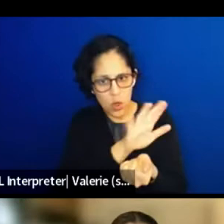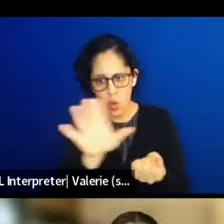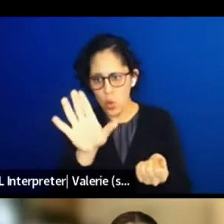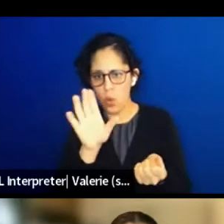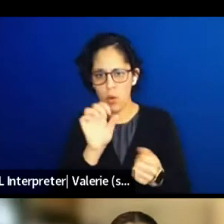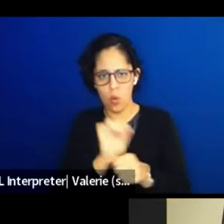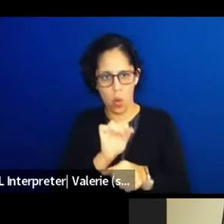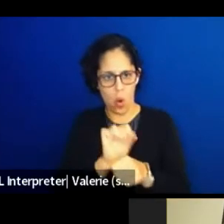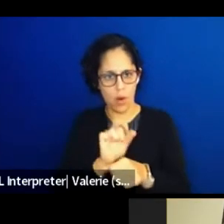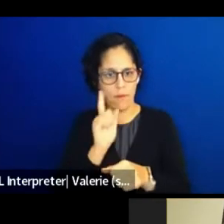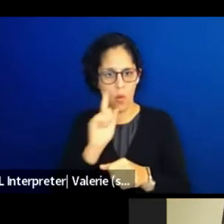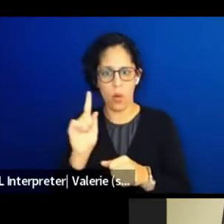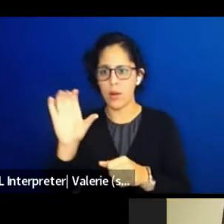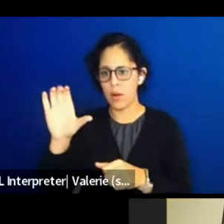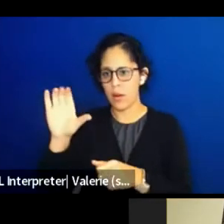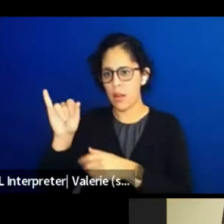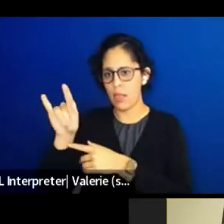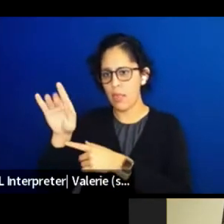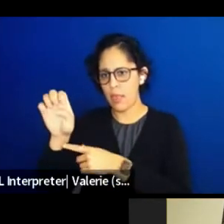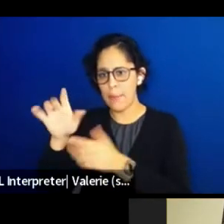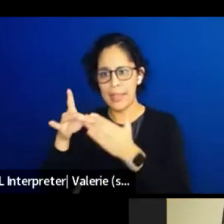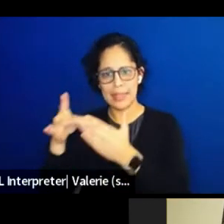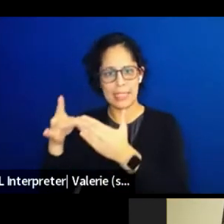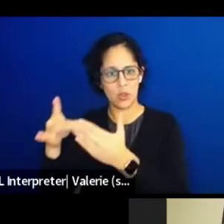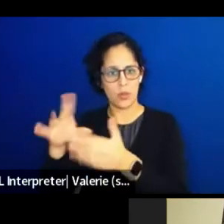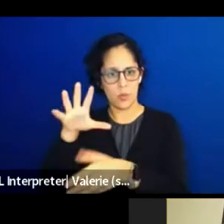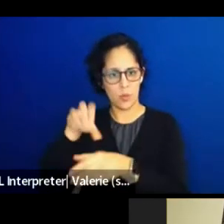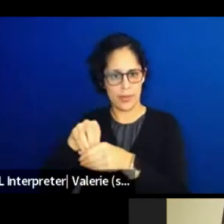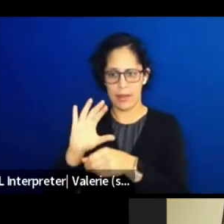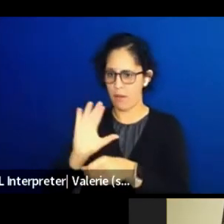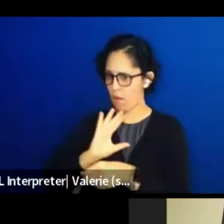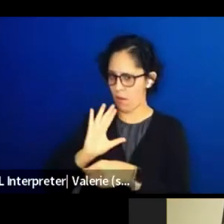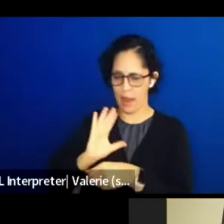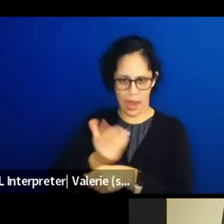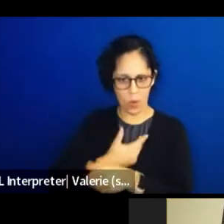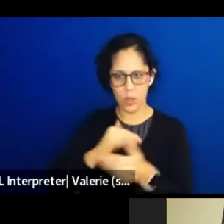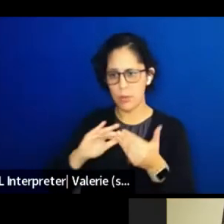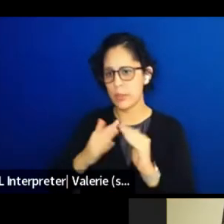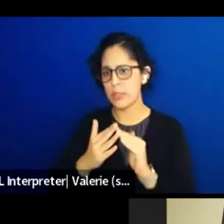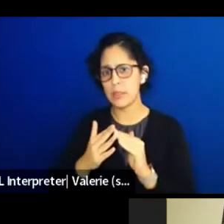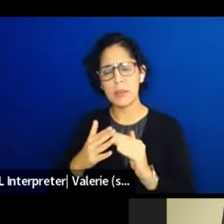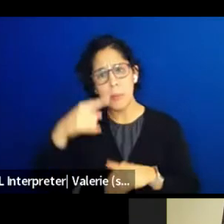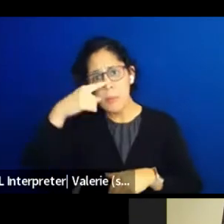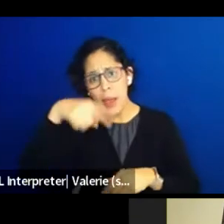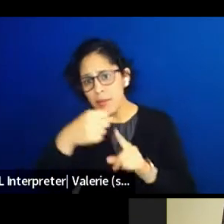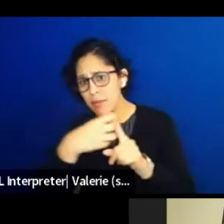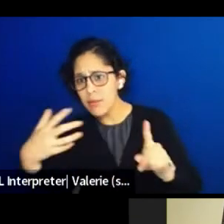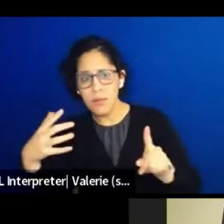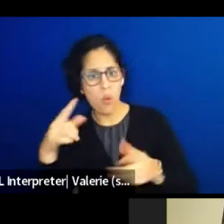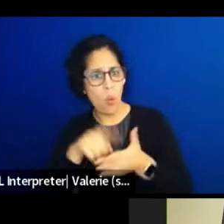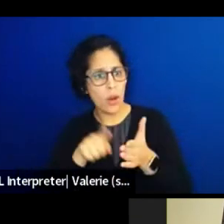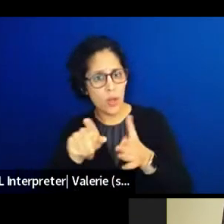in all of our communities. So please tell us what you're doing and how we can support,